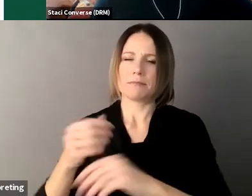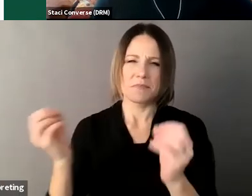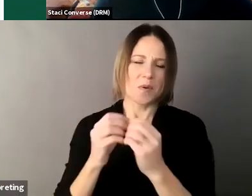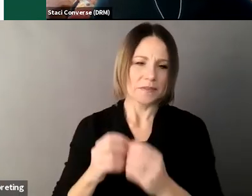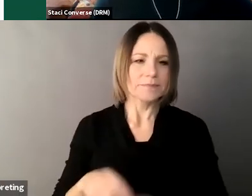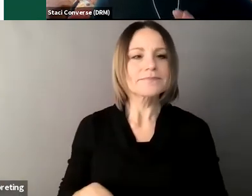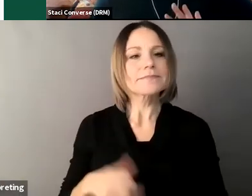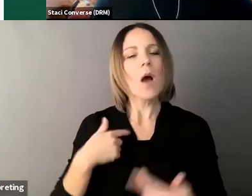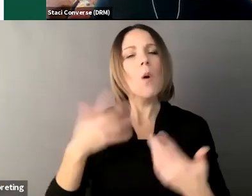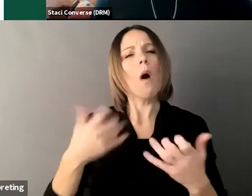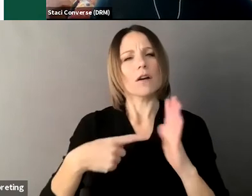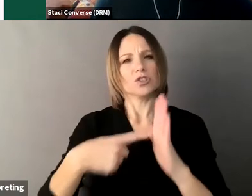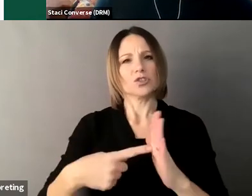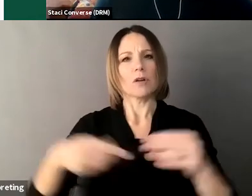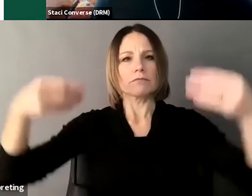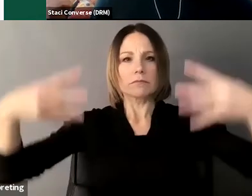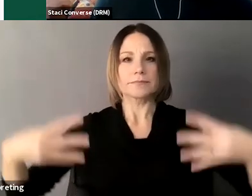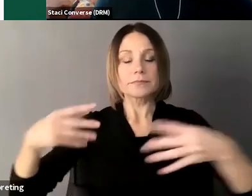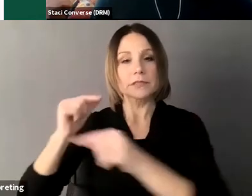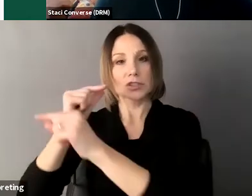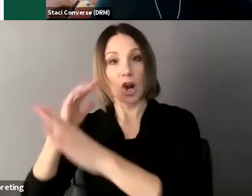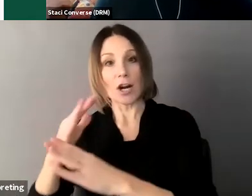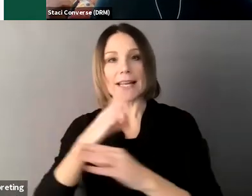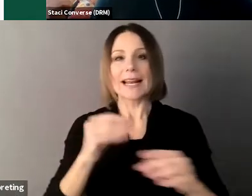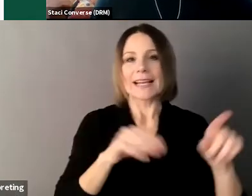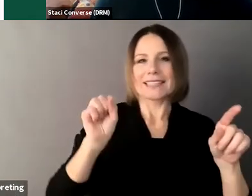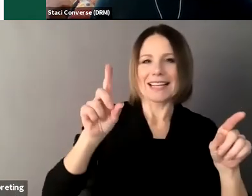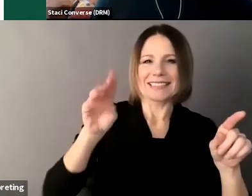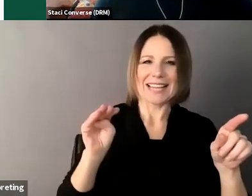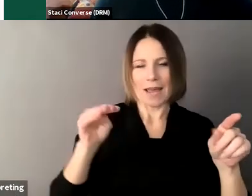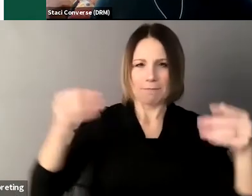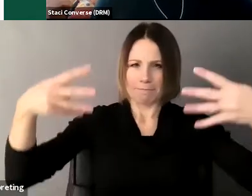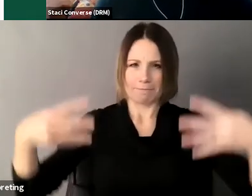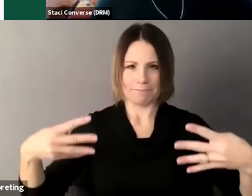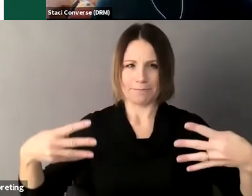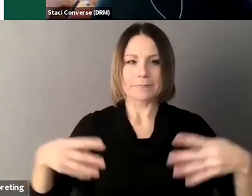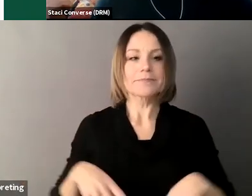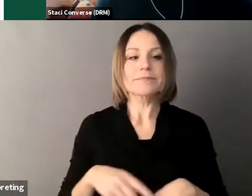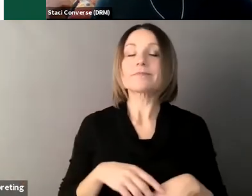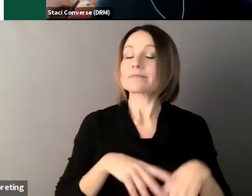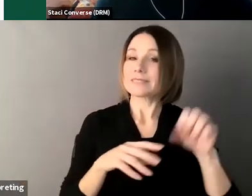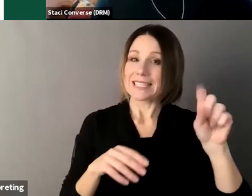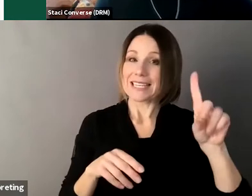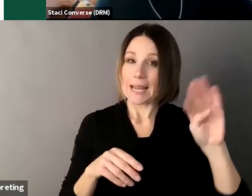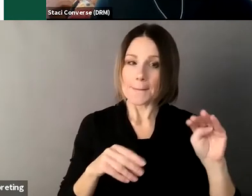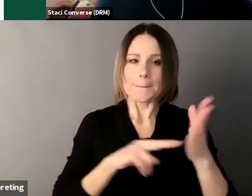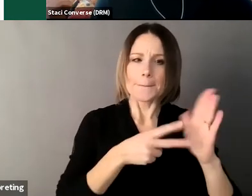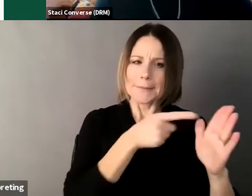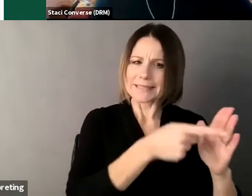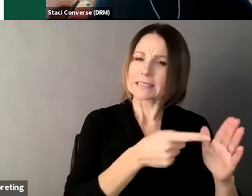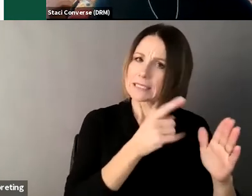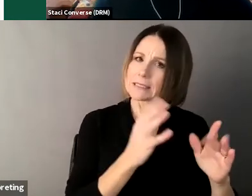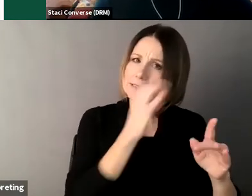so supported decision-making presumes capacity and maintains autonomy and autonomy really is just